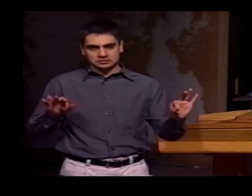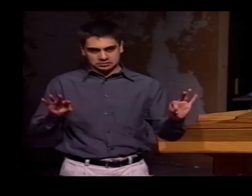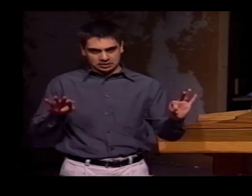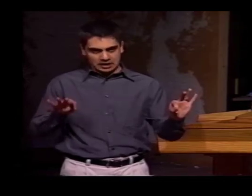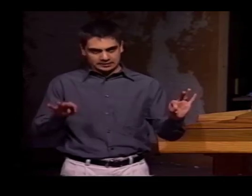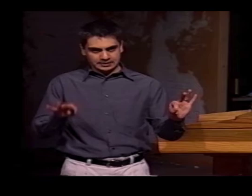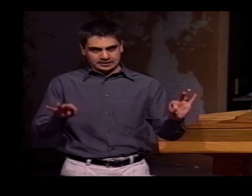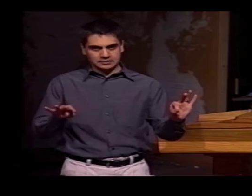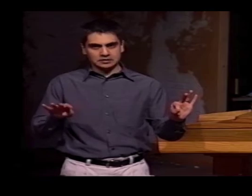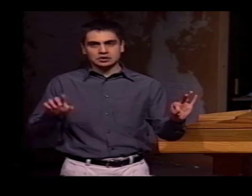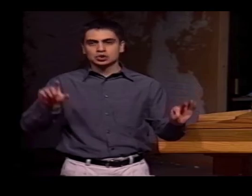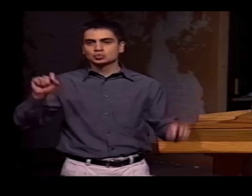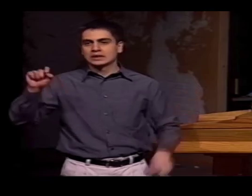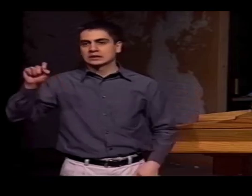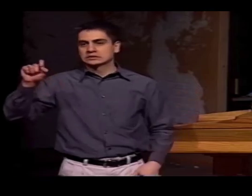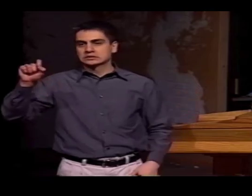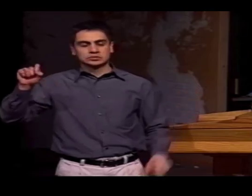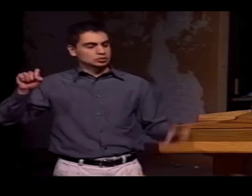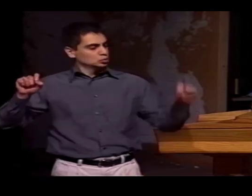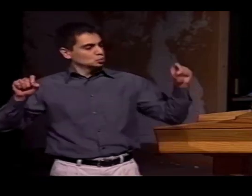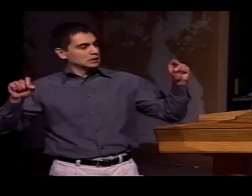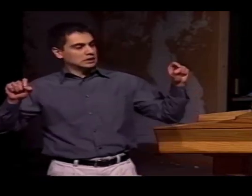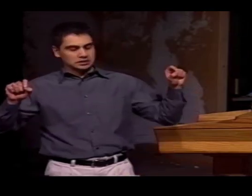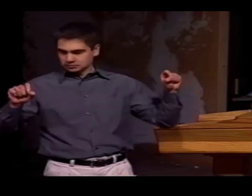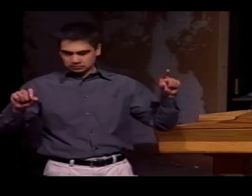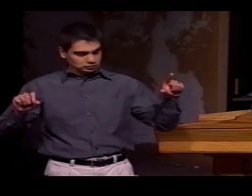"19," AND "20."